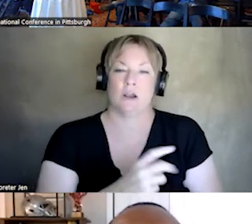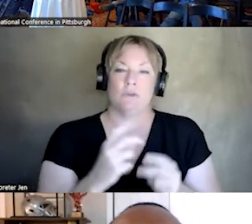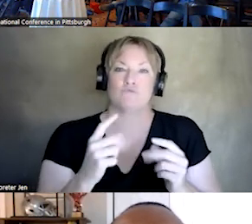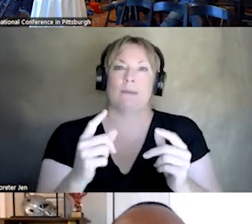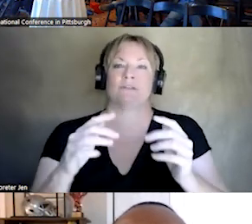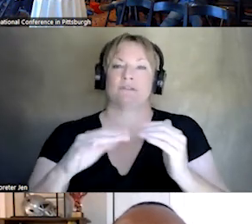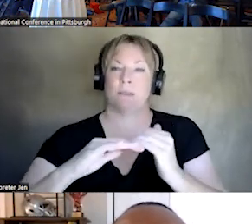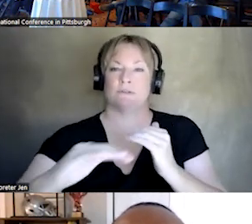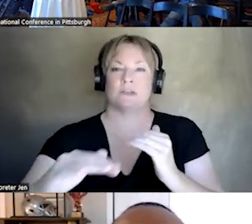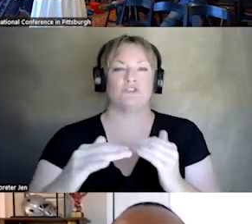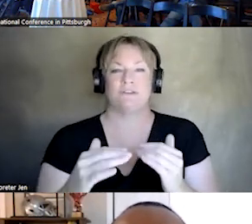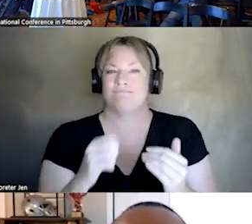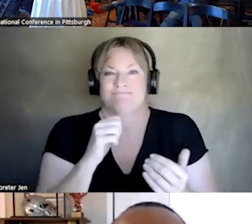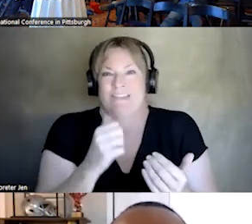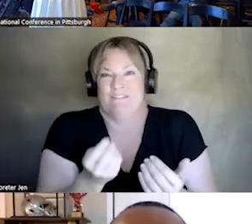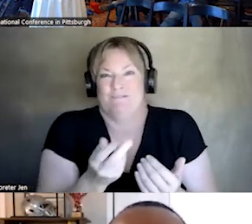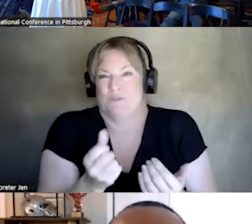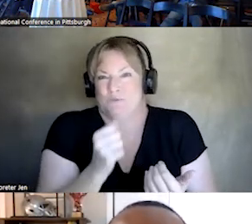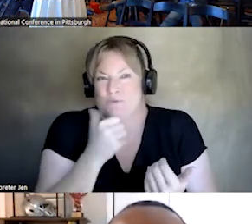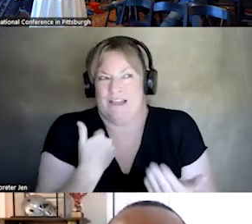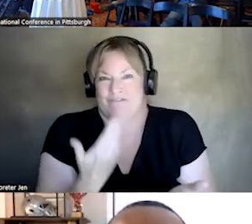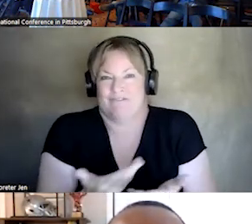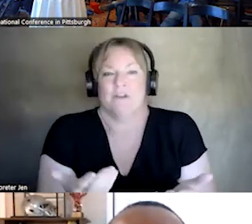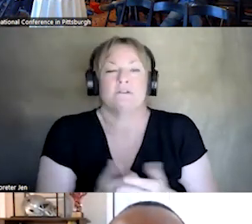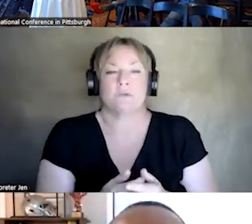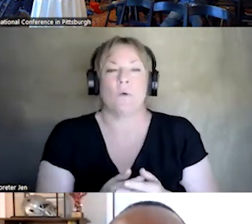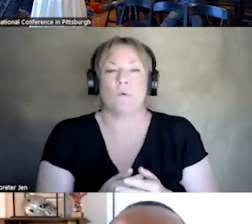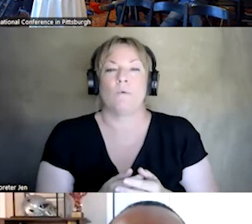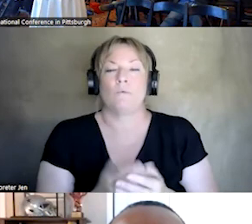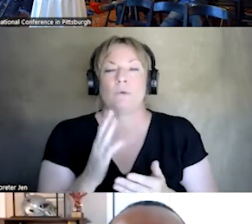VERY FEW. WE WILL HAVE THEM COMING TO TALK WITH US ON SEPTEMBER 7th. LOOKING